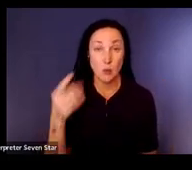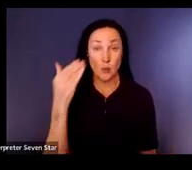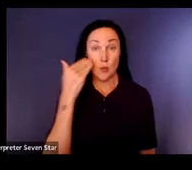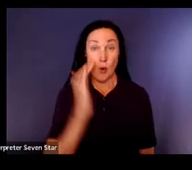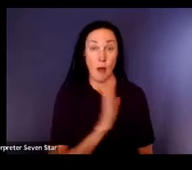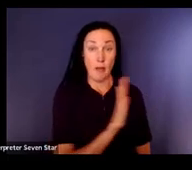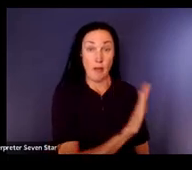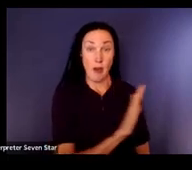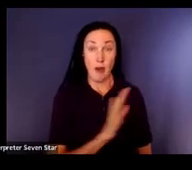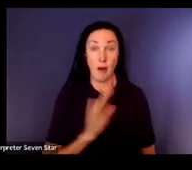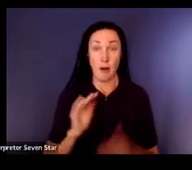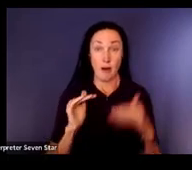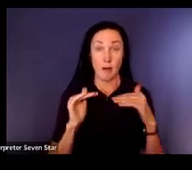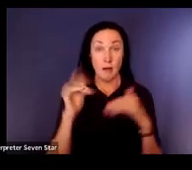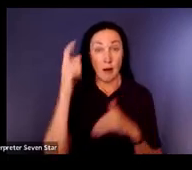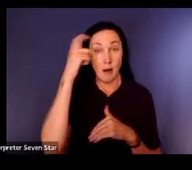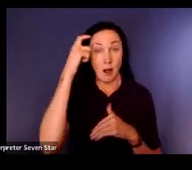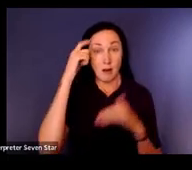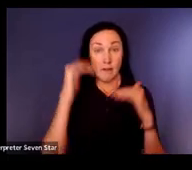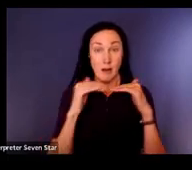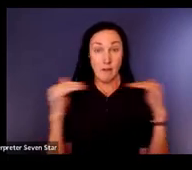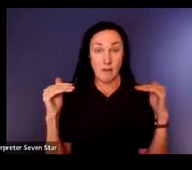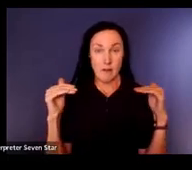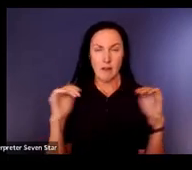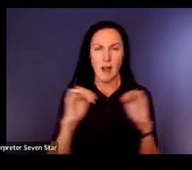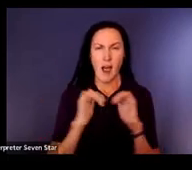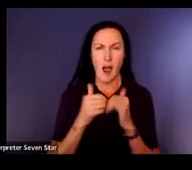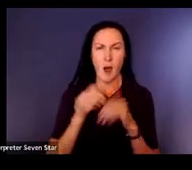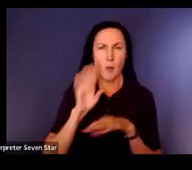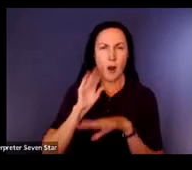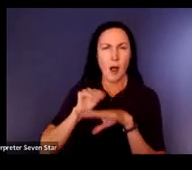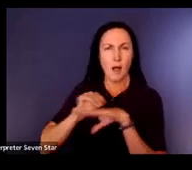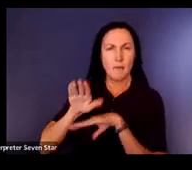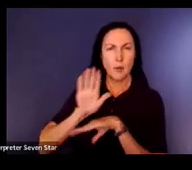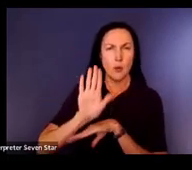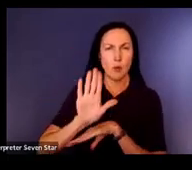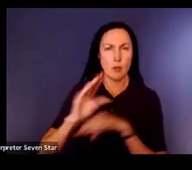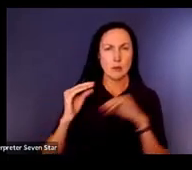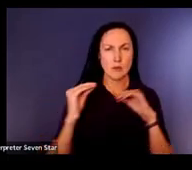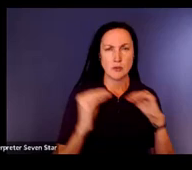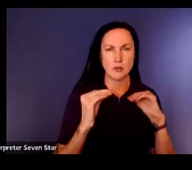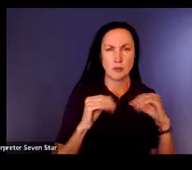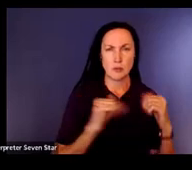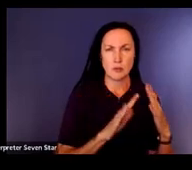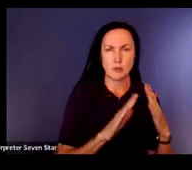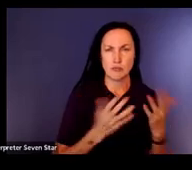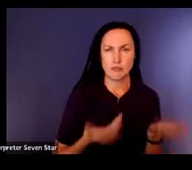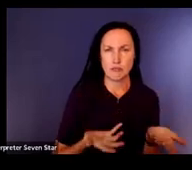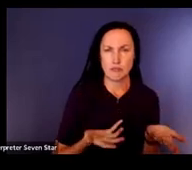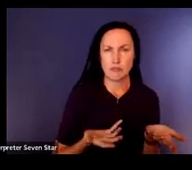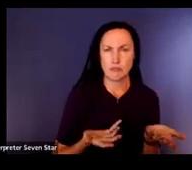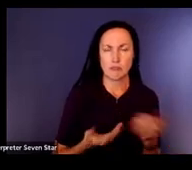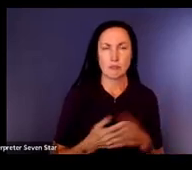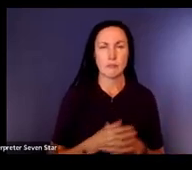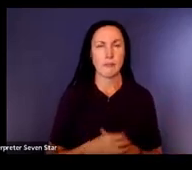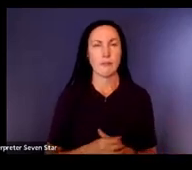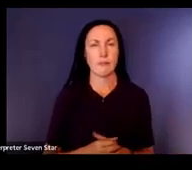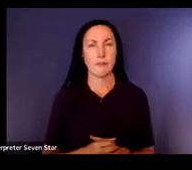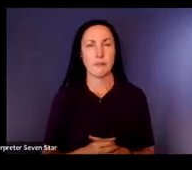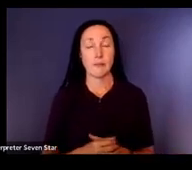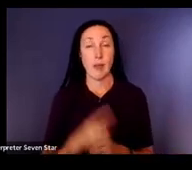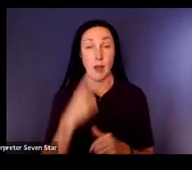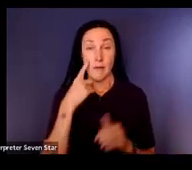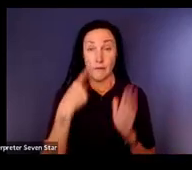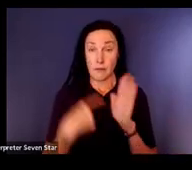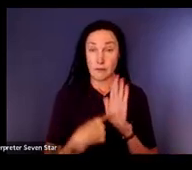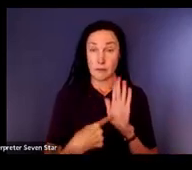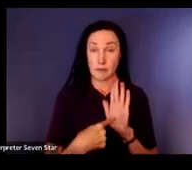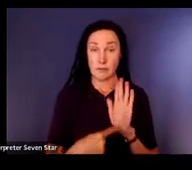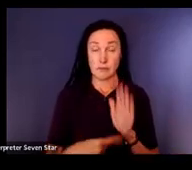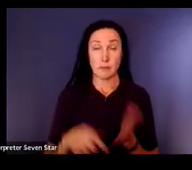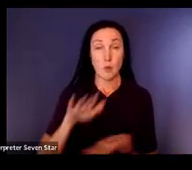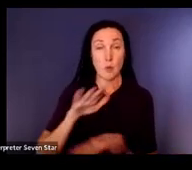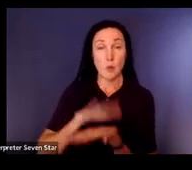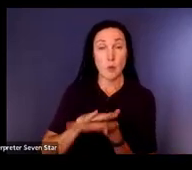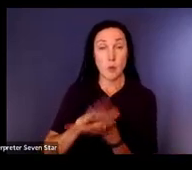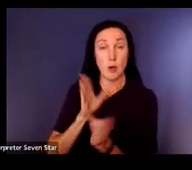teach? So in some cases, I'm thinking about a school psychology